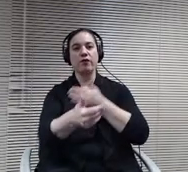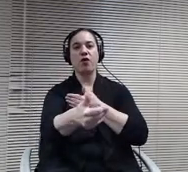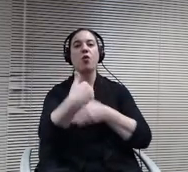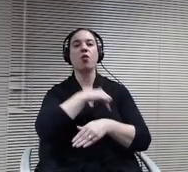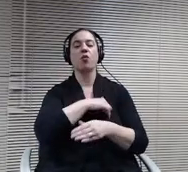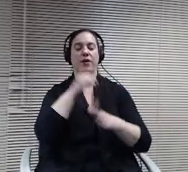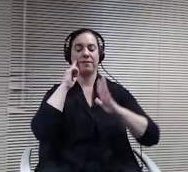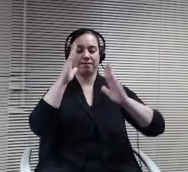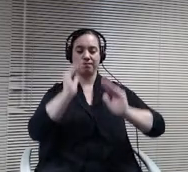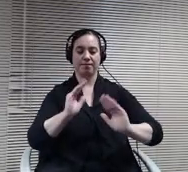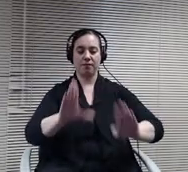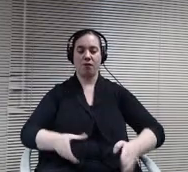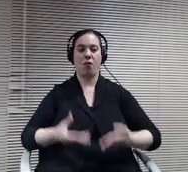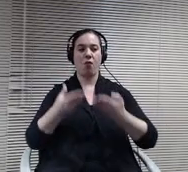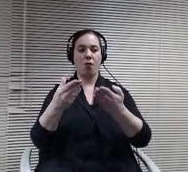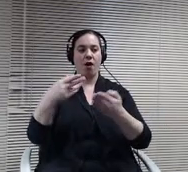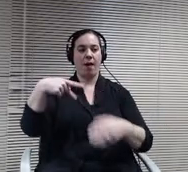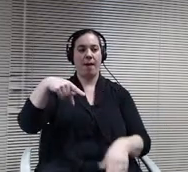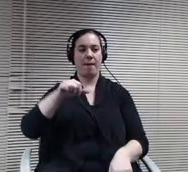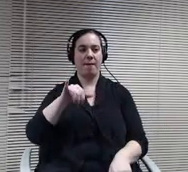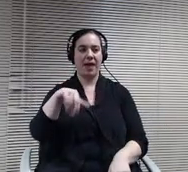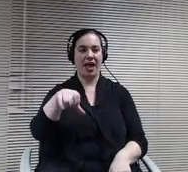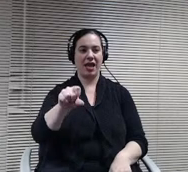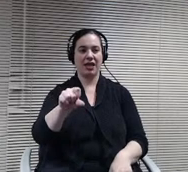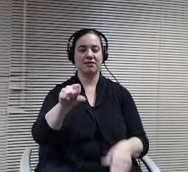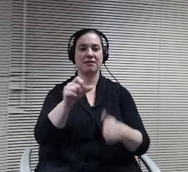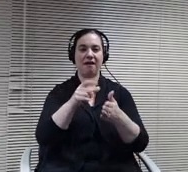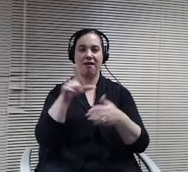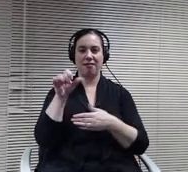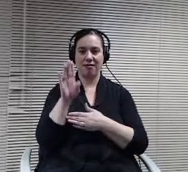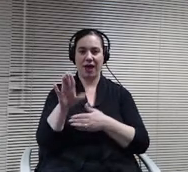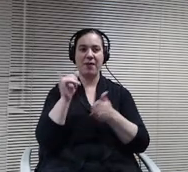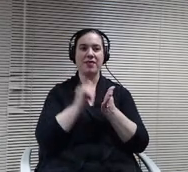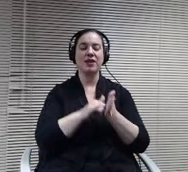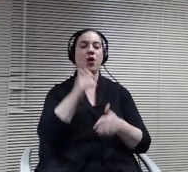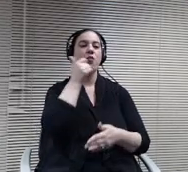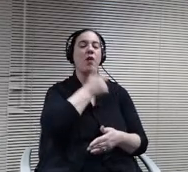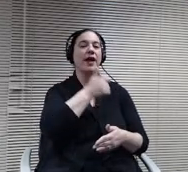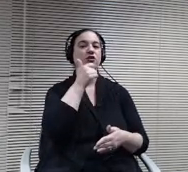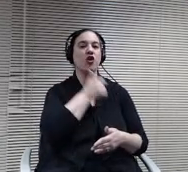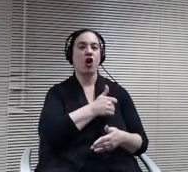practical application exploration systems, an example of which you see on this slide.